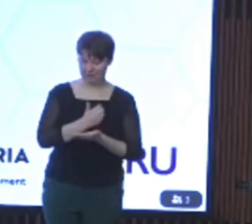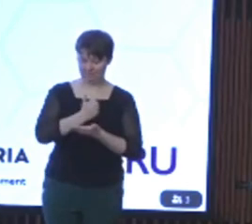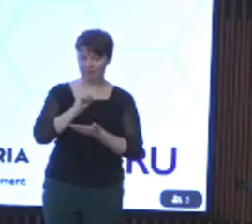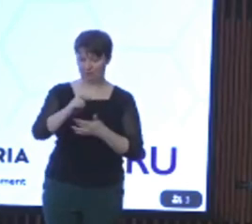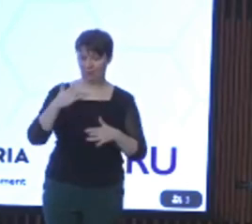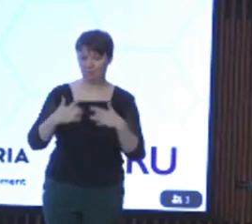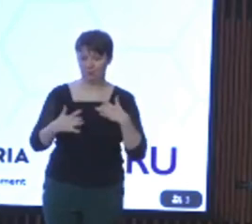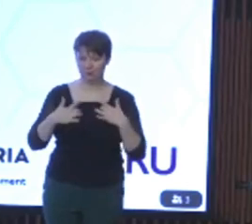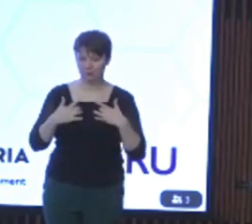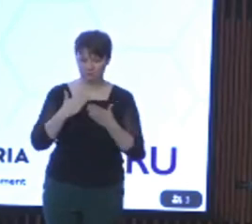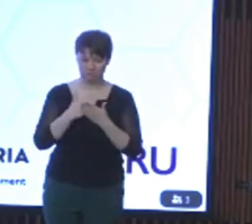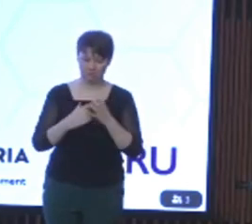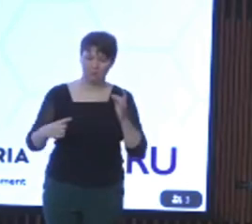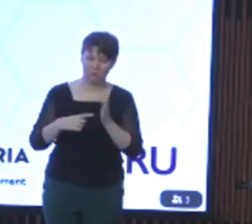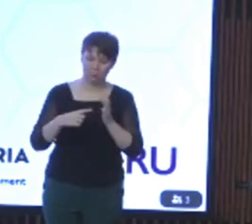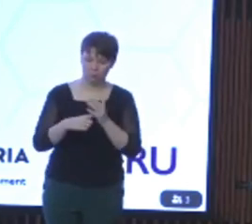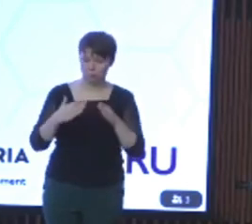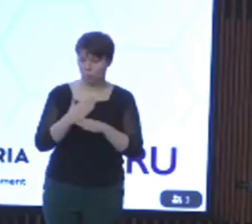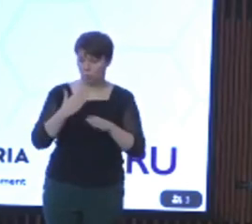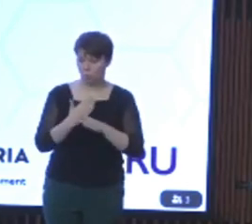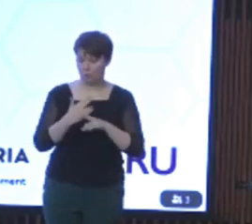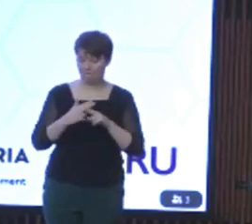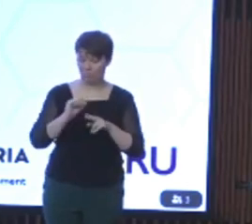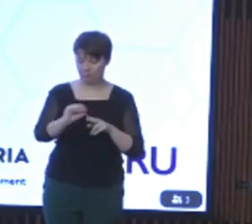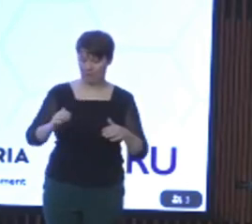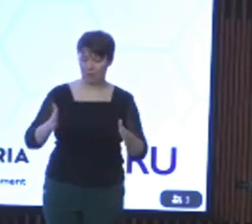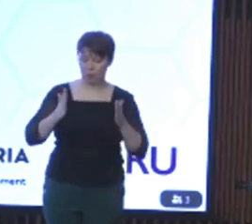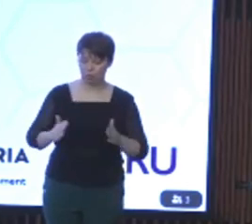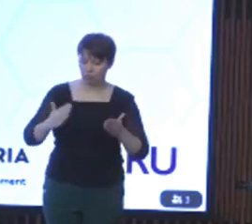work that promotes the rights the human rights and the dignity of Victorians with disability